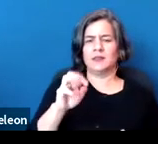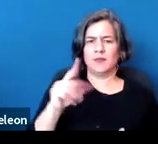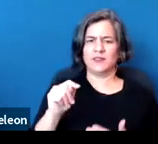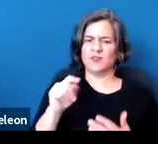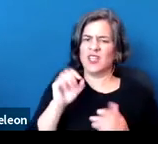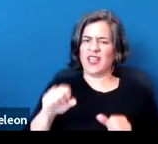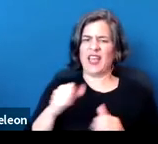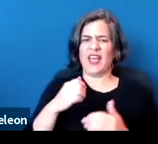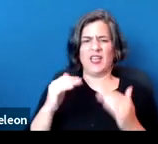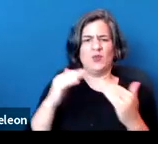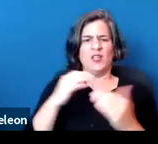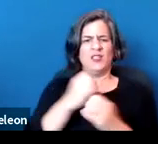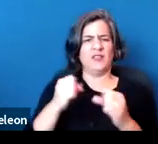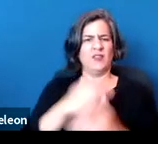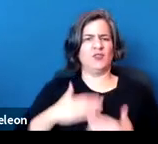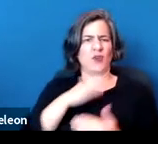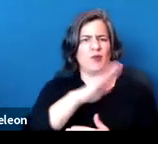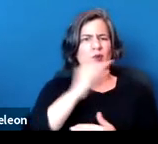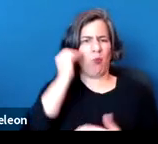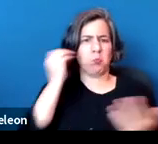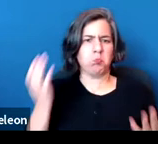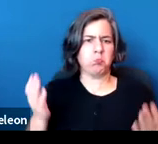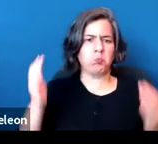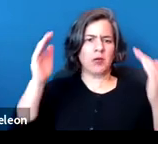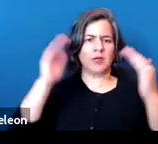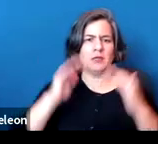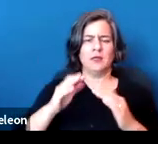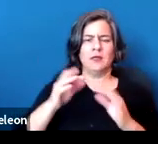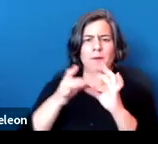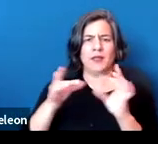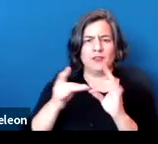Of course, identifying a covered disability, which, can our example,